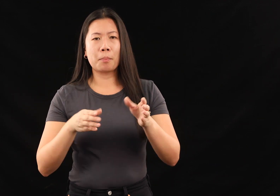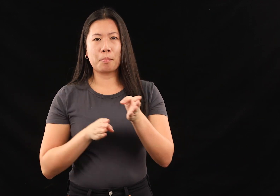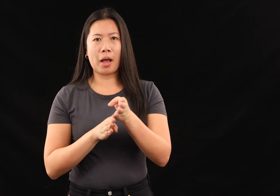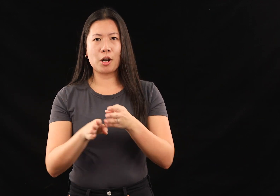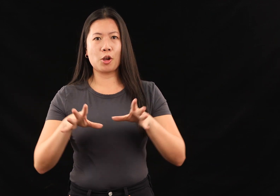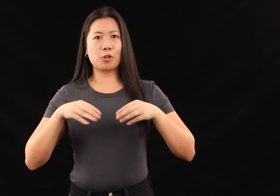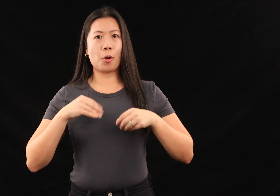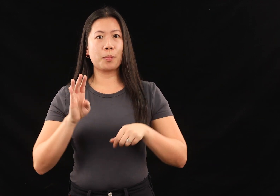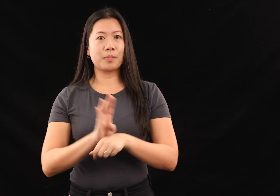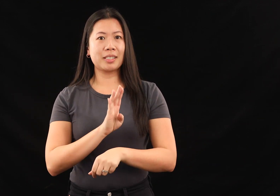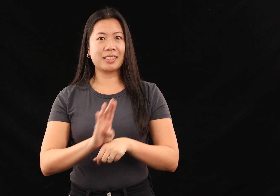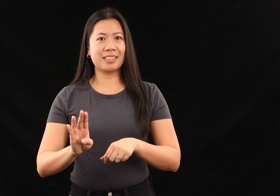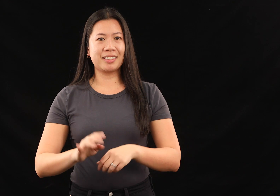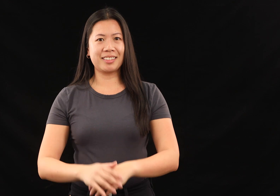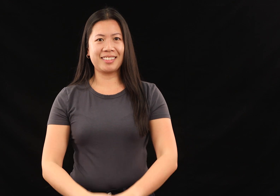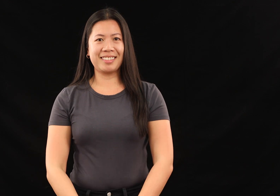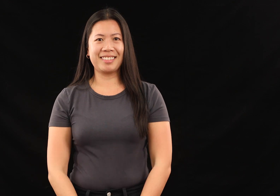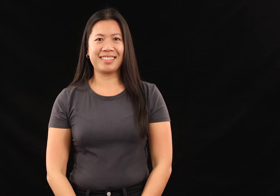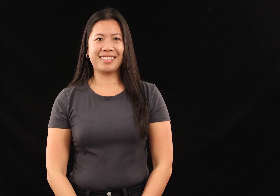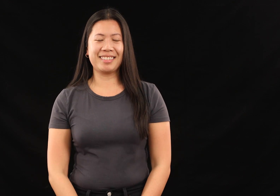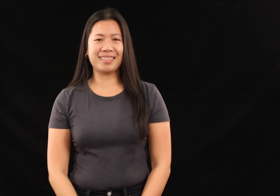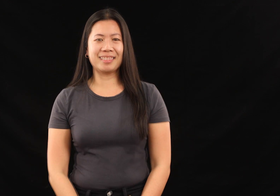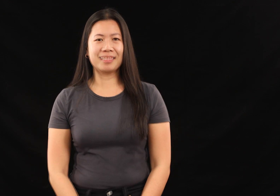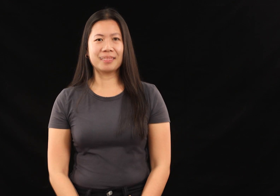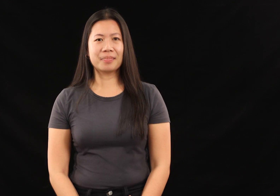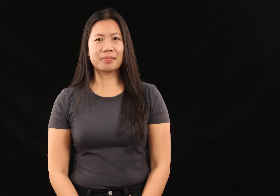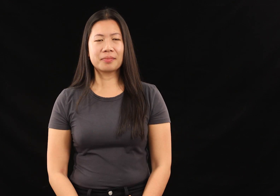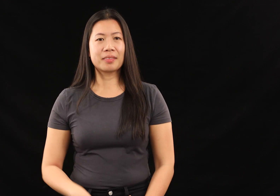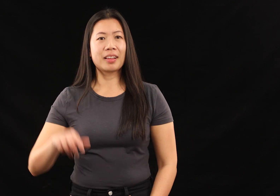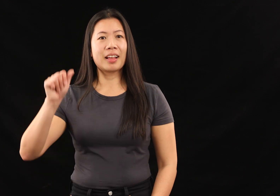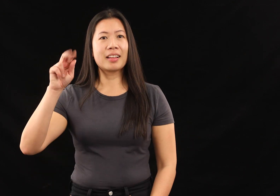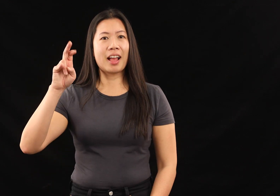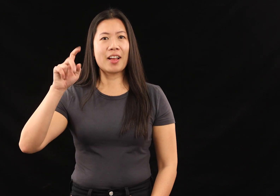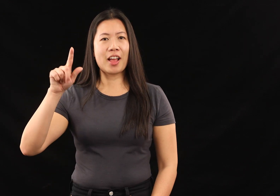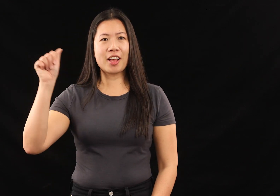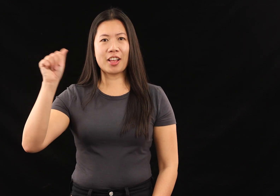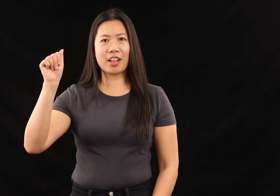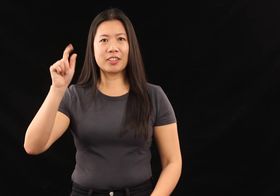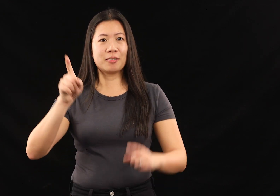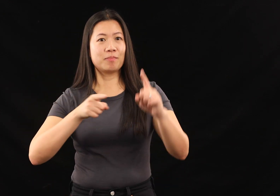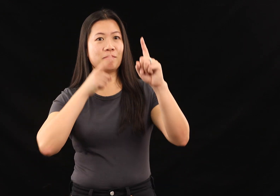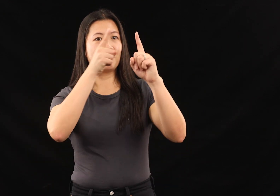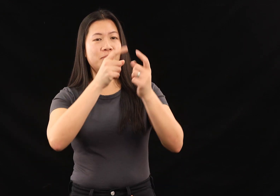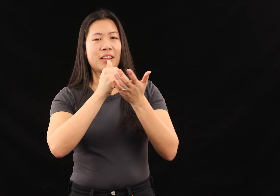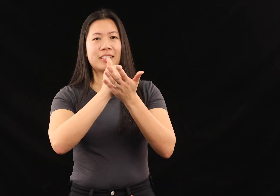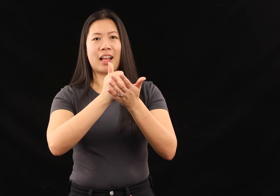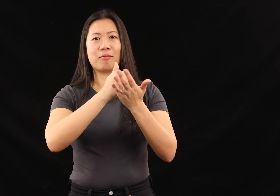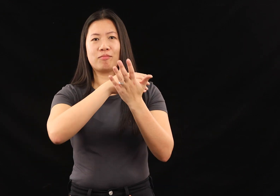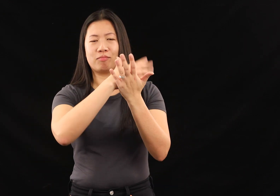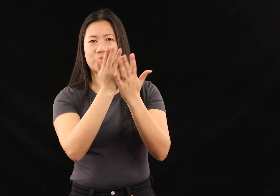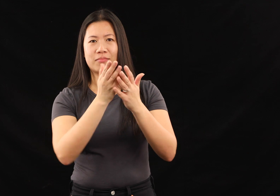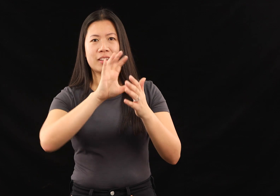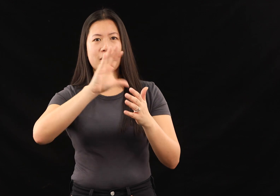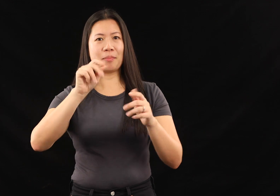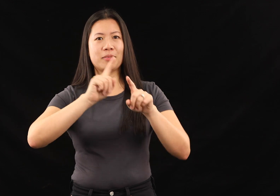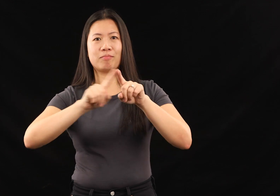minority-owned businesses. Ariel Alternatives also aims to help portfolio